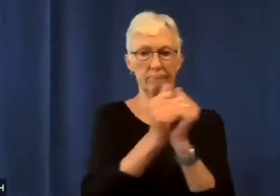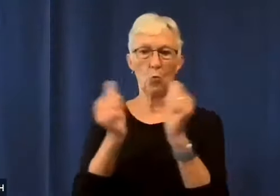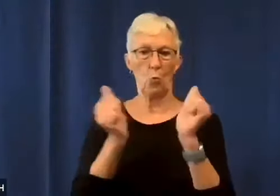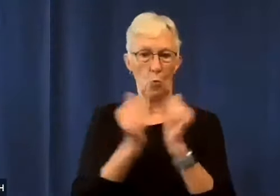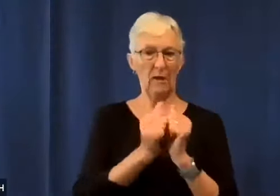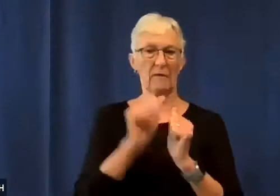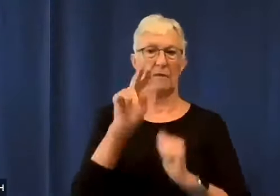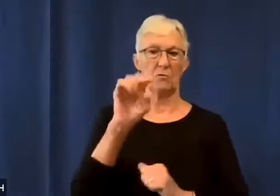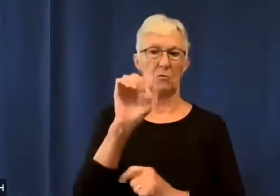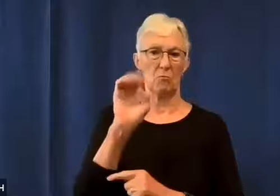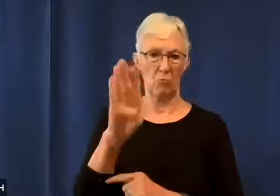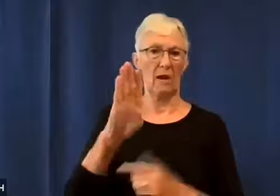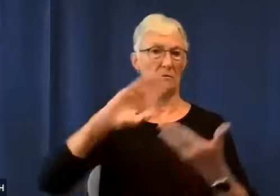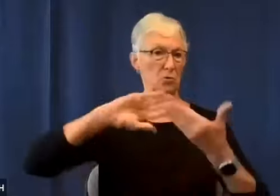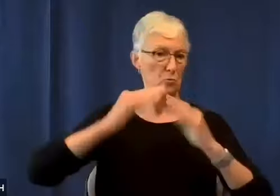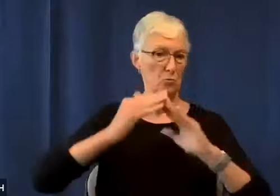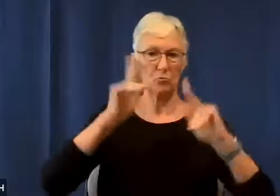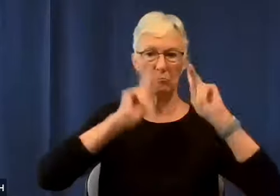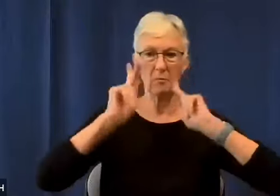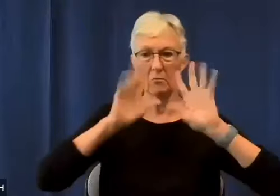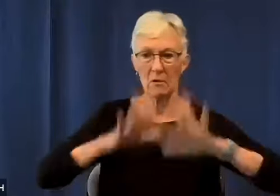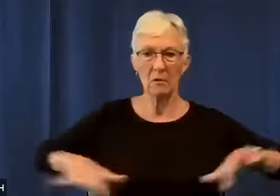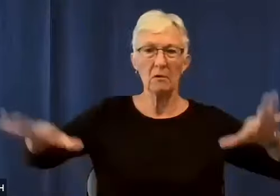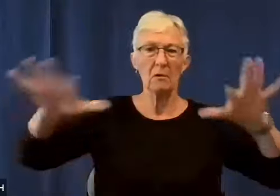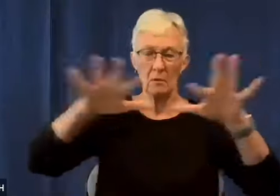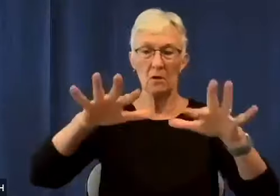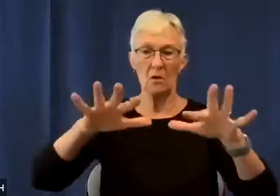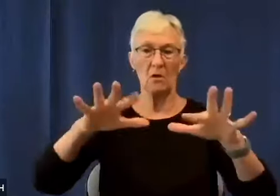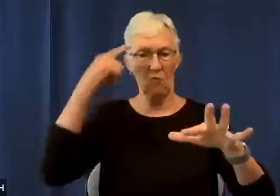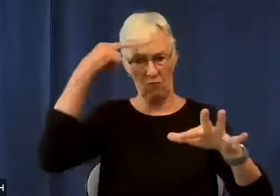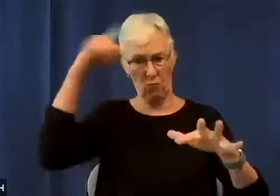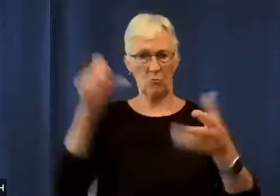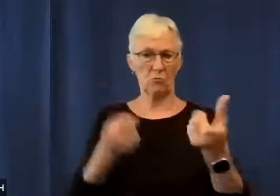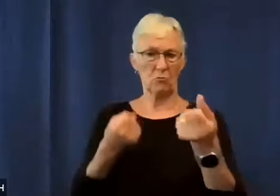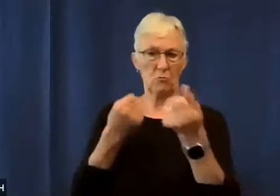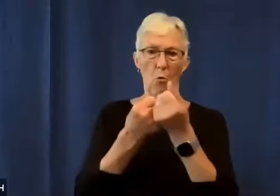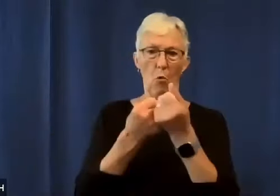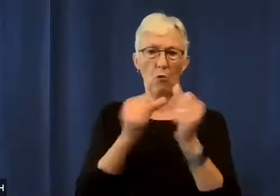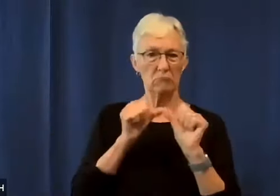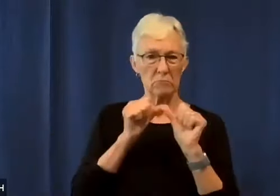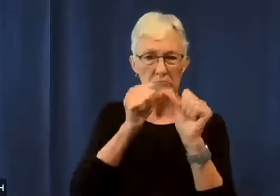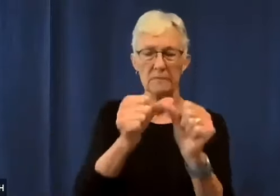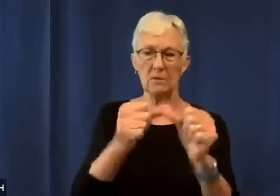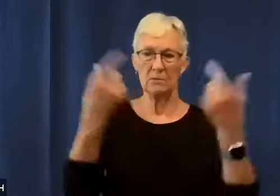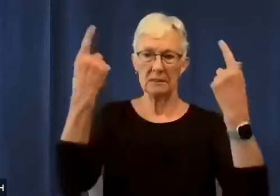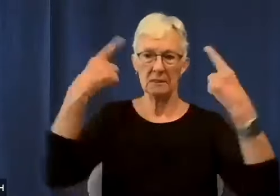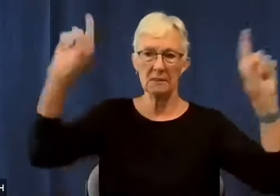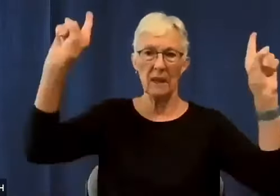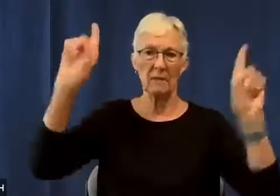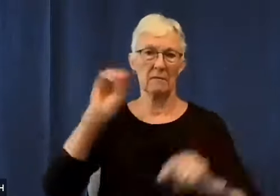with the Nebraska community to support the continued success of NCDHH.